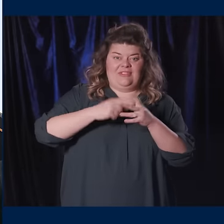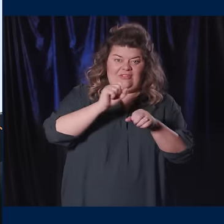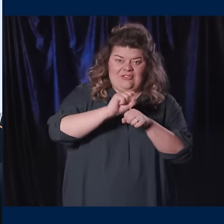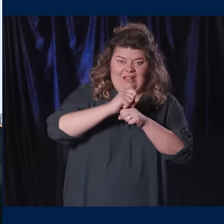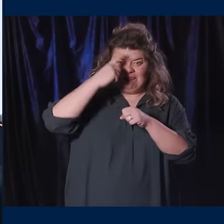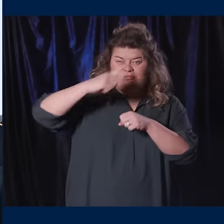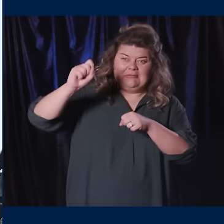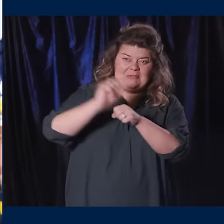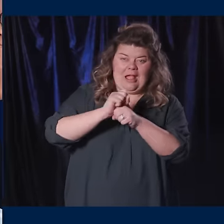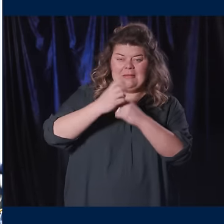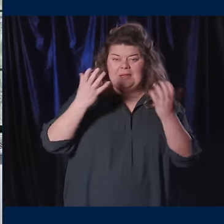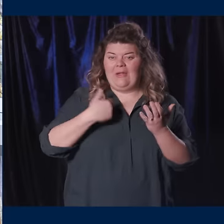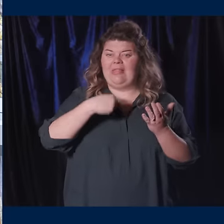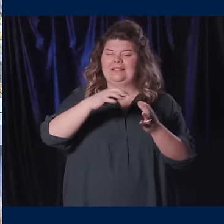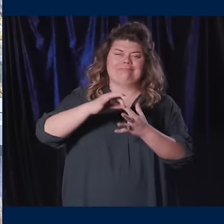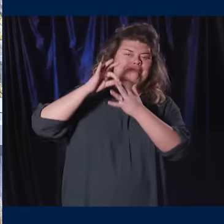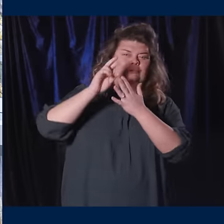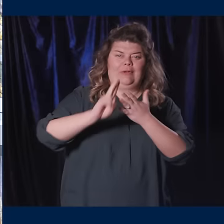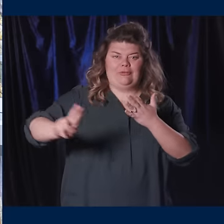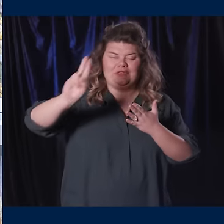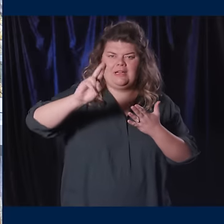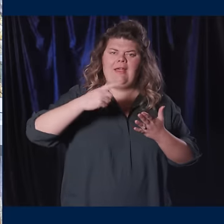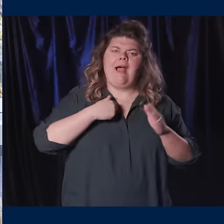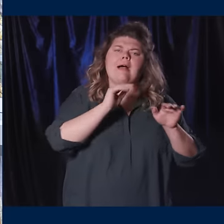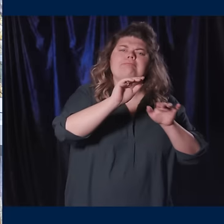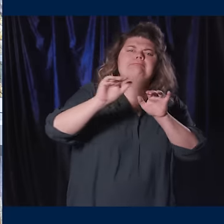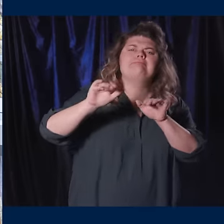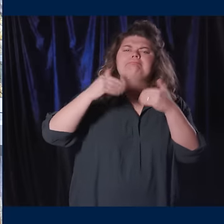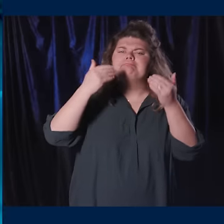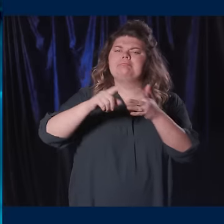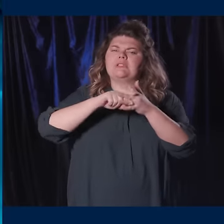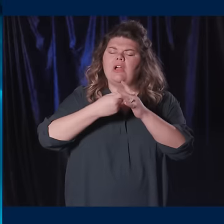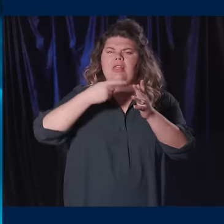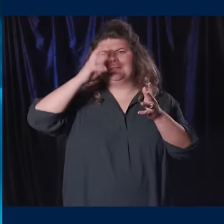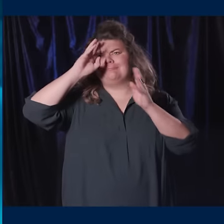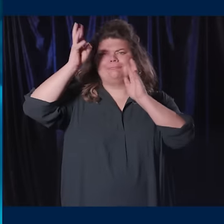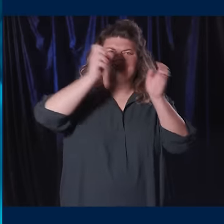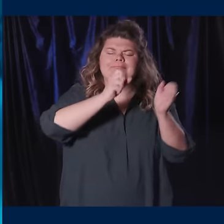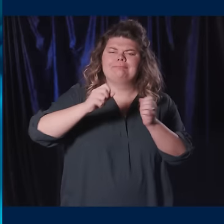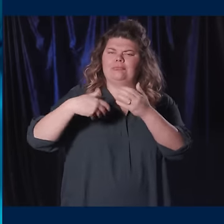exceptional university —I asked us to engage in a strategic visioning process, one that would sharpen our impact and